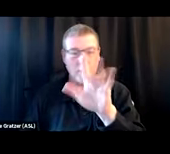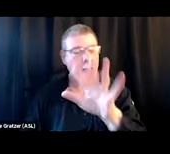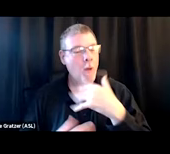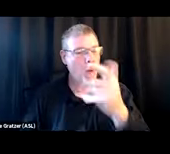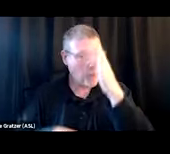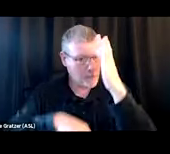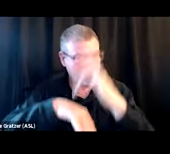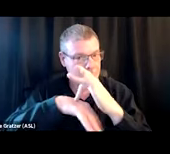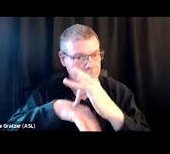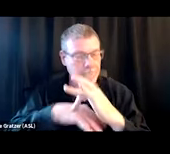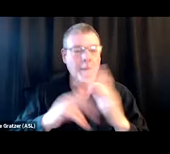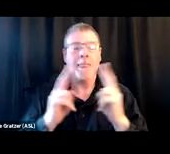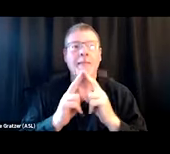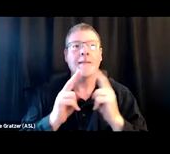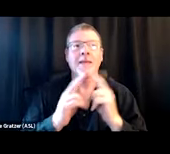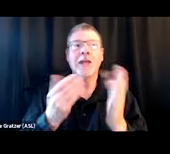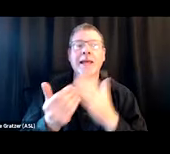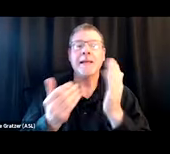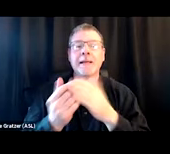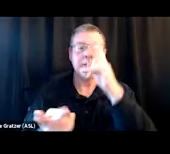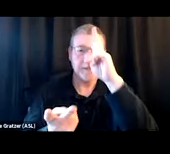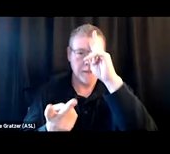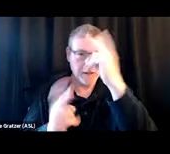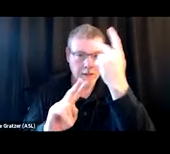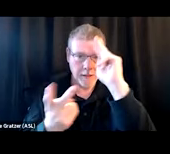because it's very easy to kind of misconstrue some of this data.